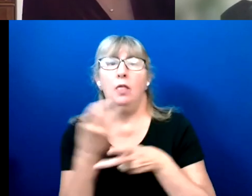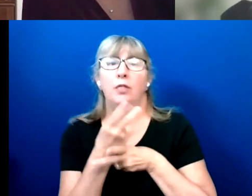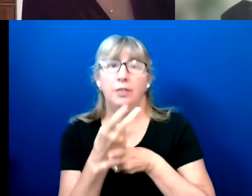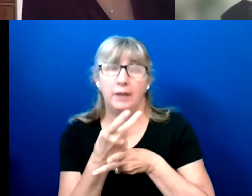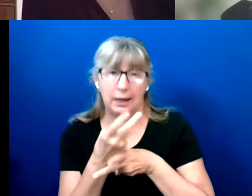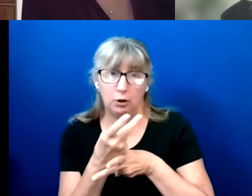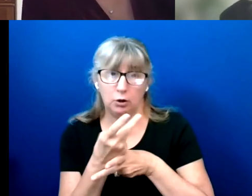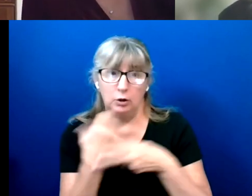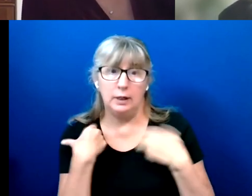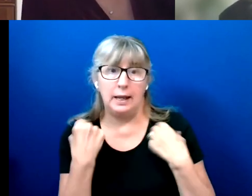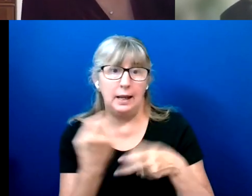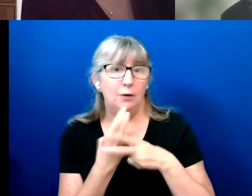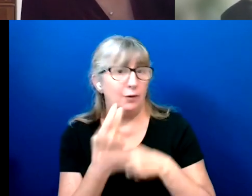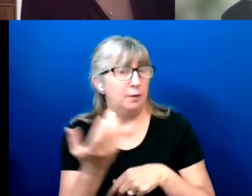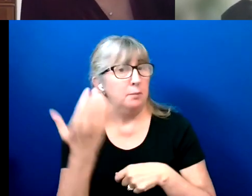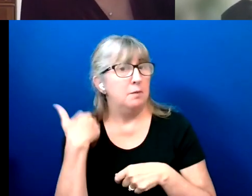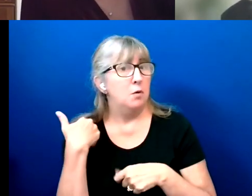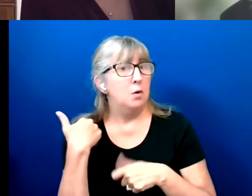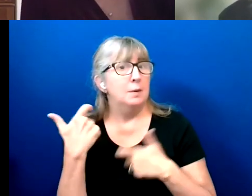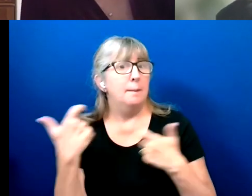Healthcare was a big issue in this last election.